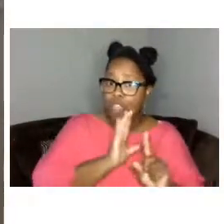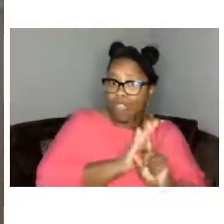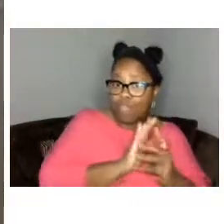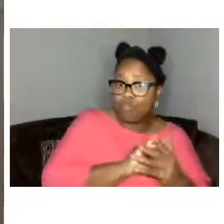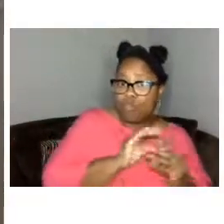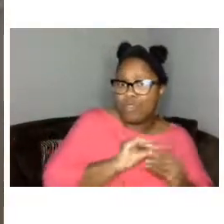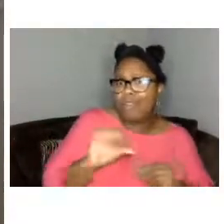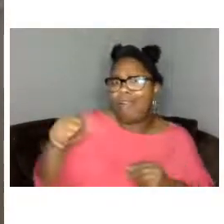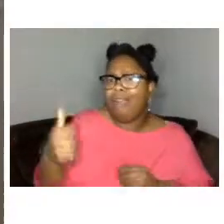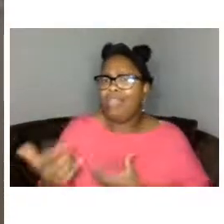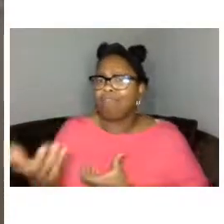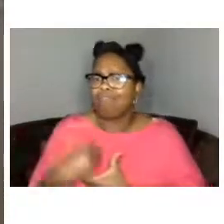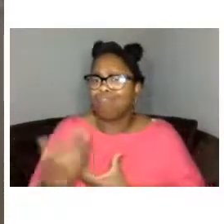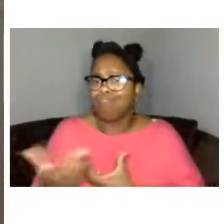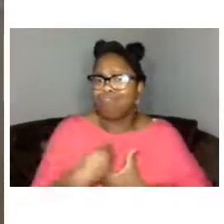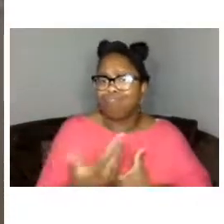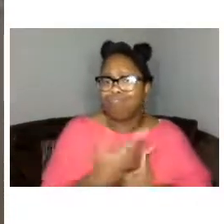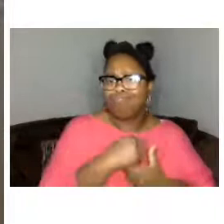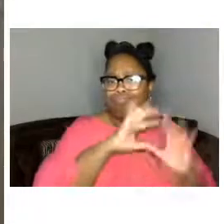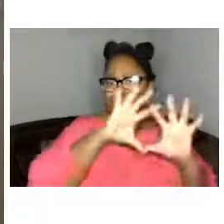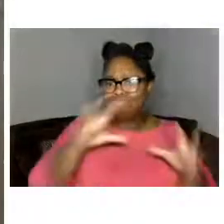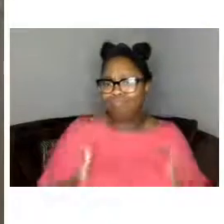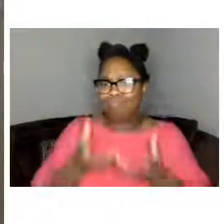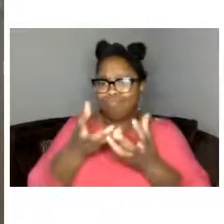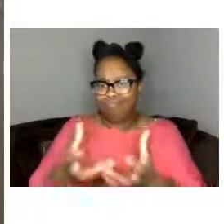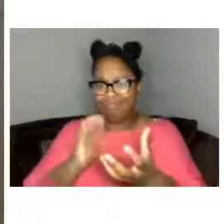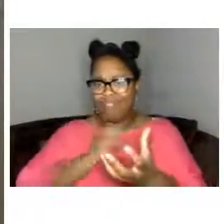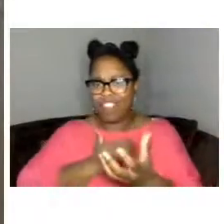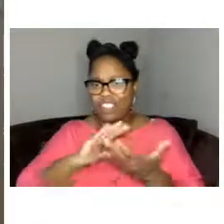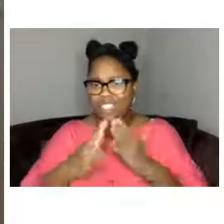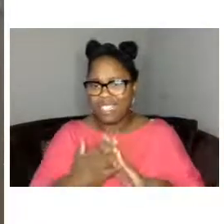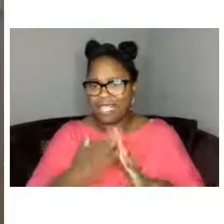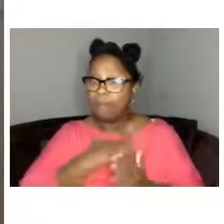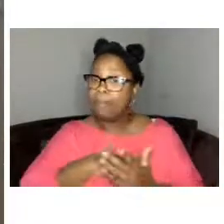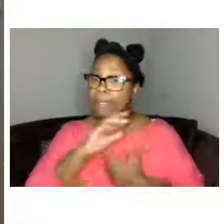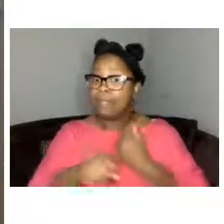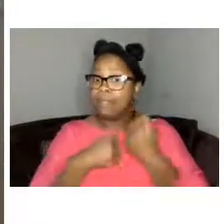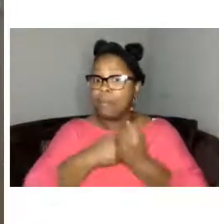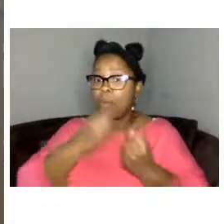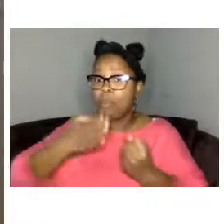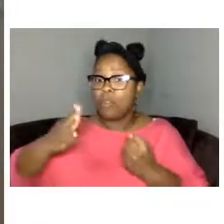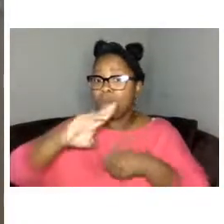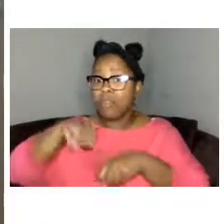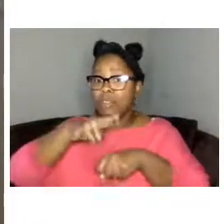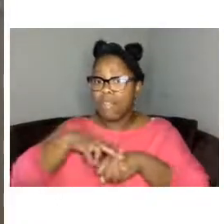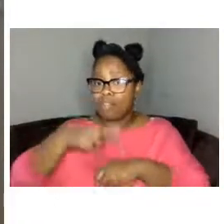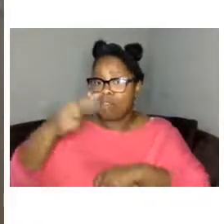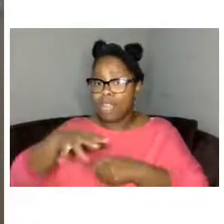the narrative and the heritage of our city so please support baltimore national heritage area and the tender bridge with